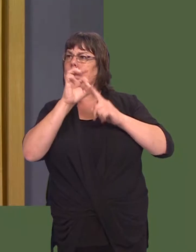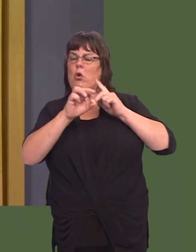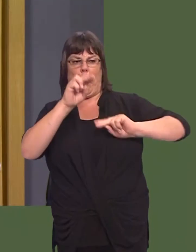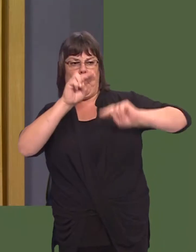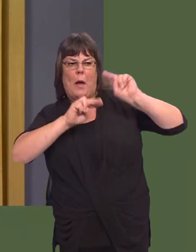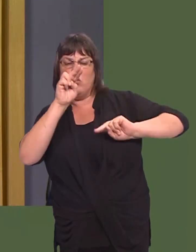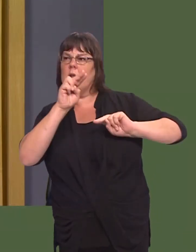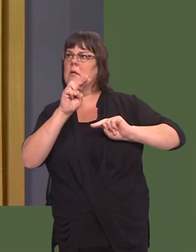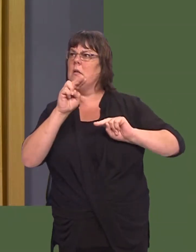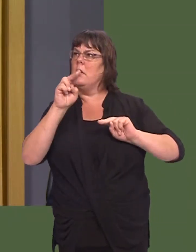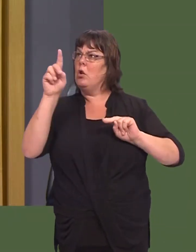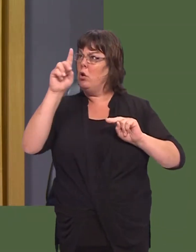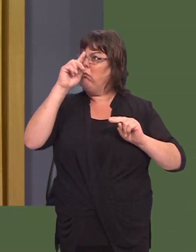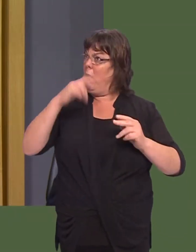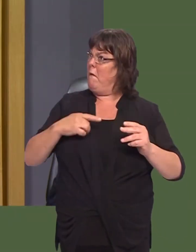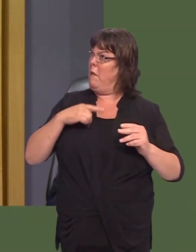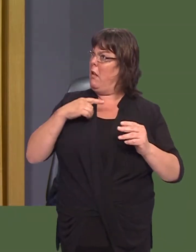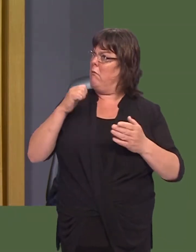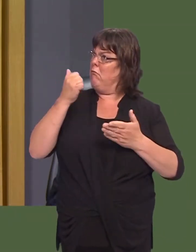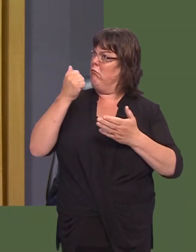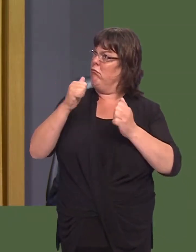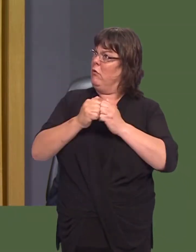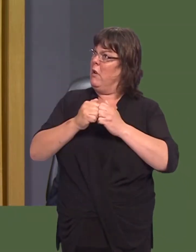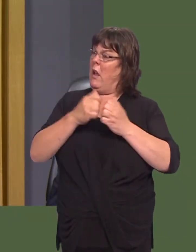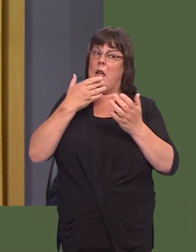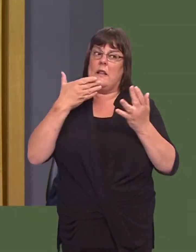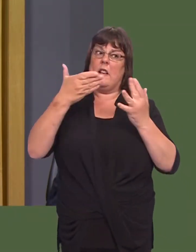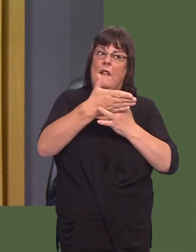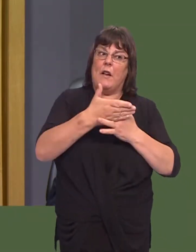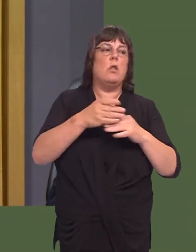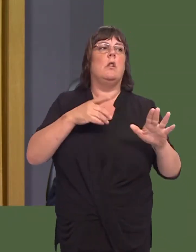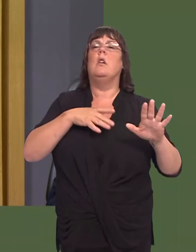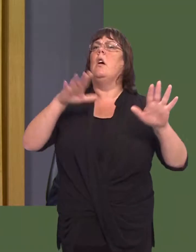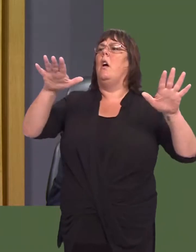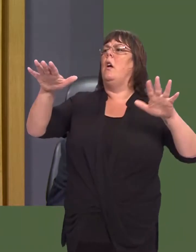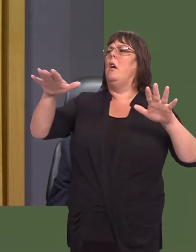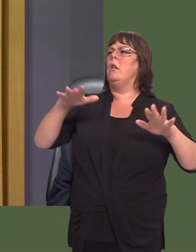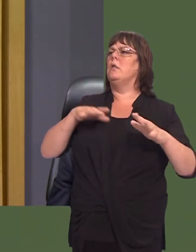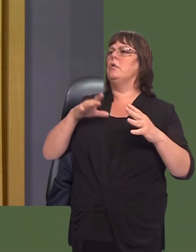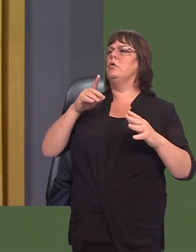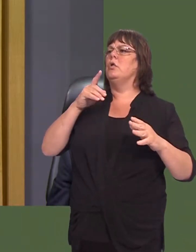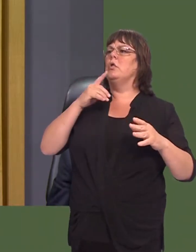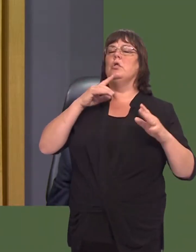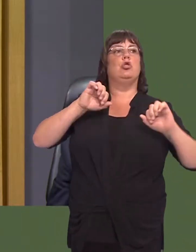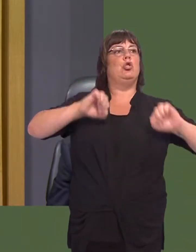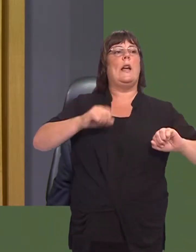that your interventions have worked, that theyíve been successful, that we have a relevant and necessaryó Y Llywydd / The Llywydd: This is going way beyond a question now.